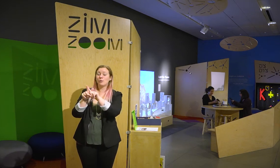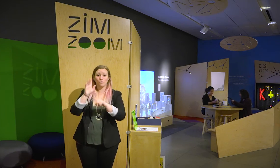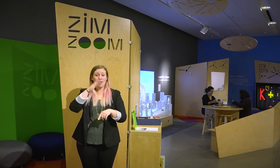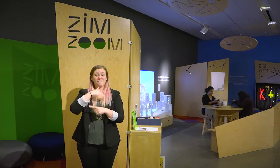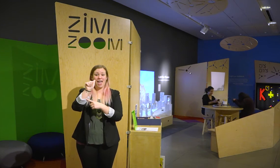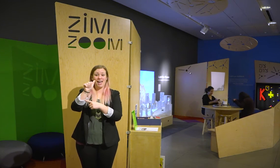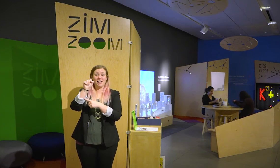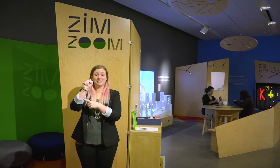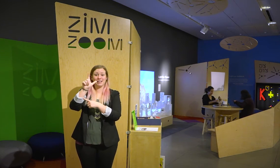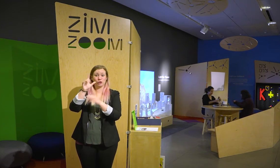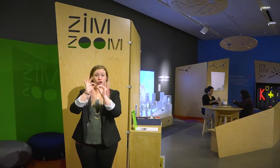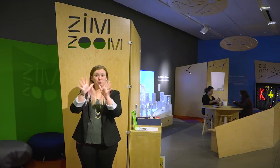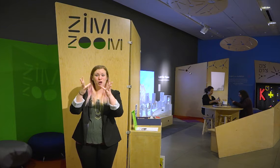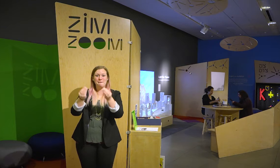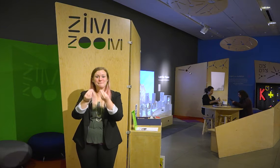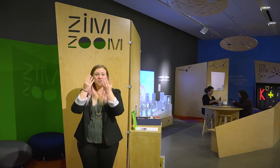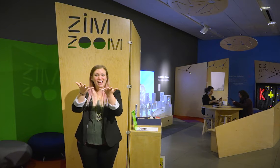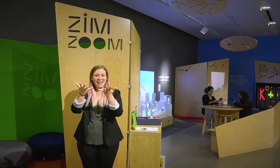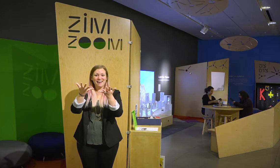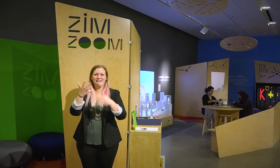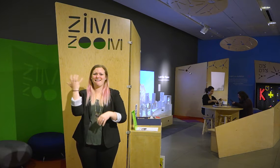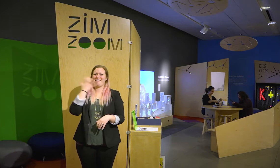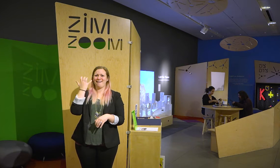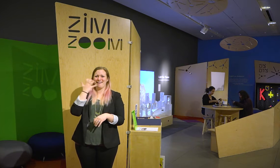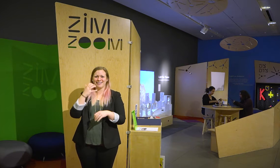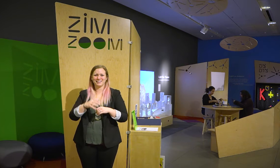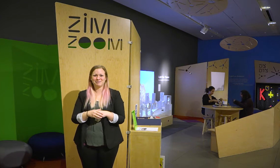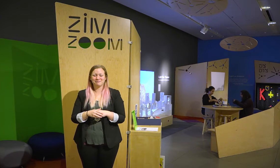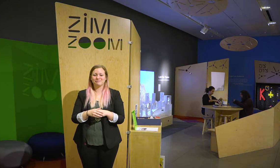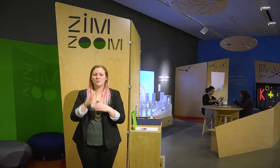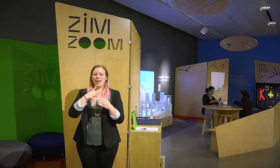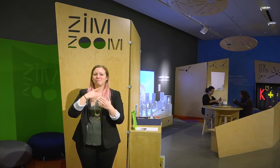Again, will have ASL interpreter provided! Wow, right?